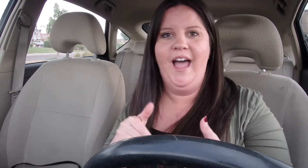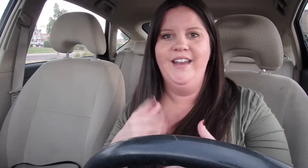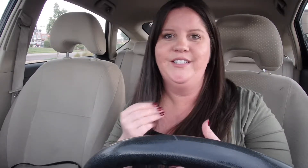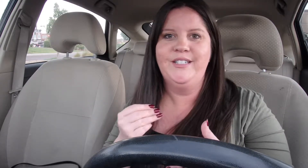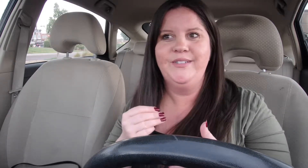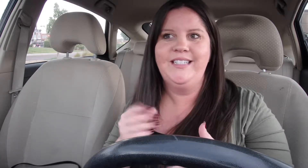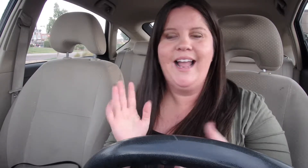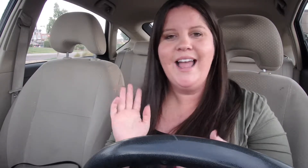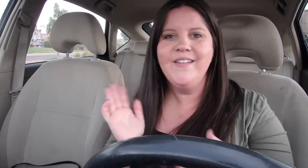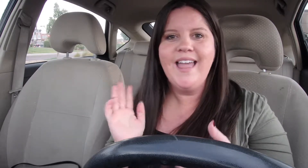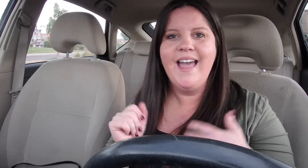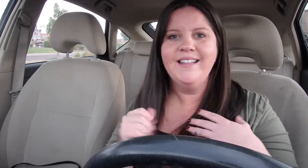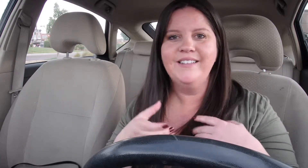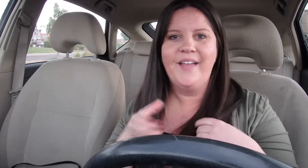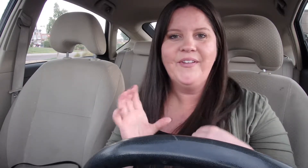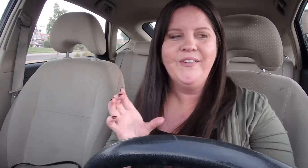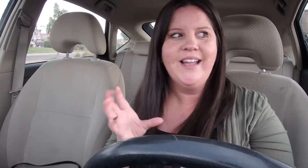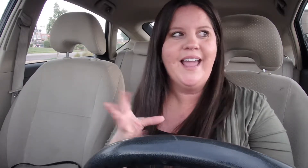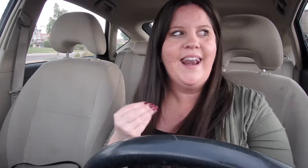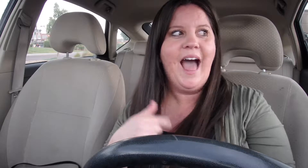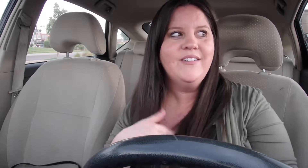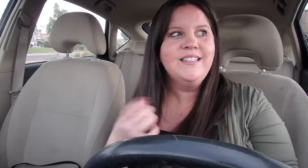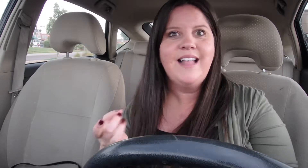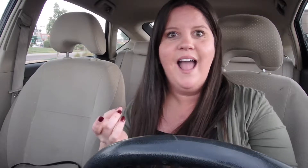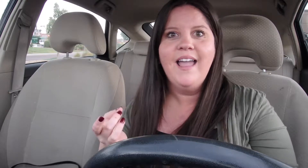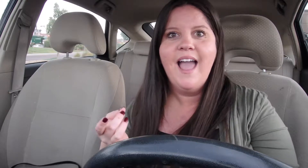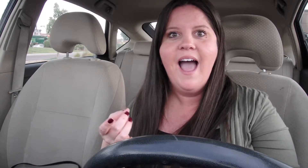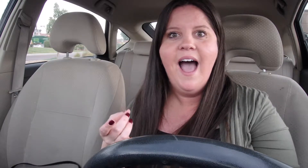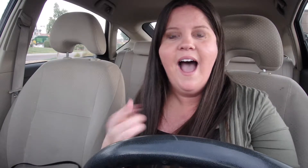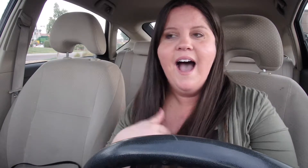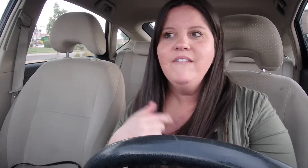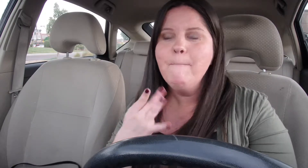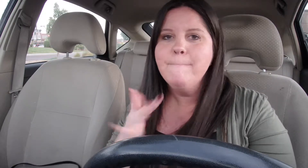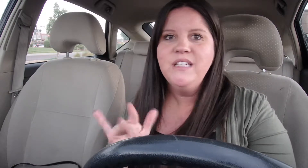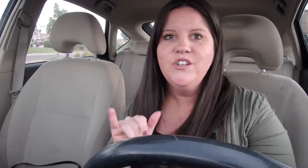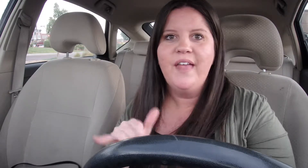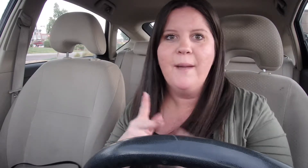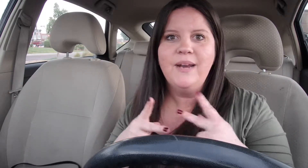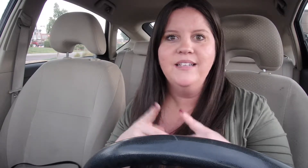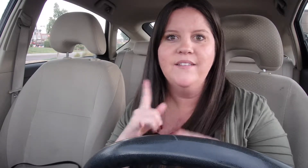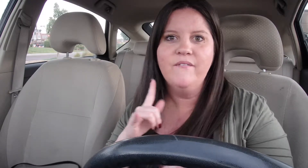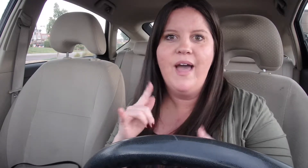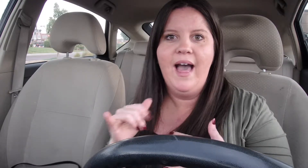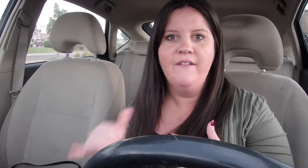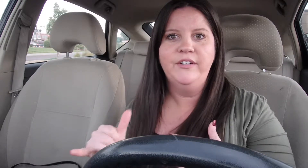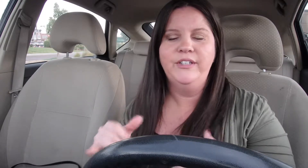In her vlog she bought that and I was like I haven't been to that place in forever